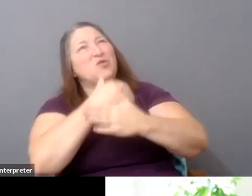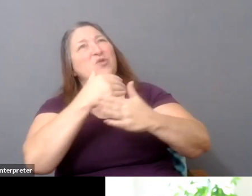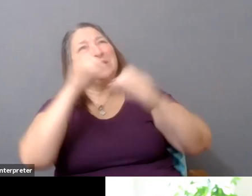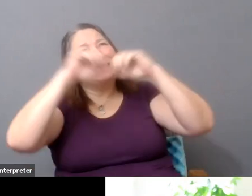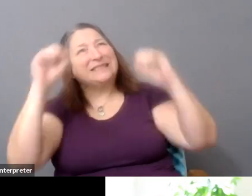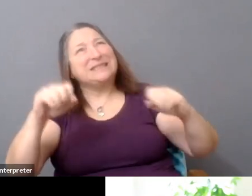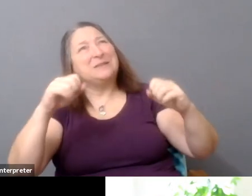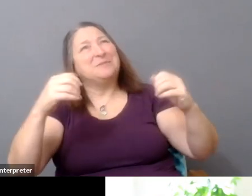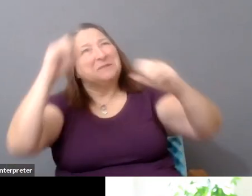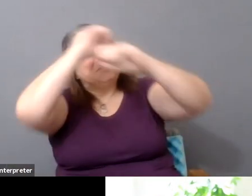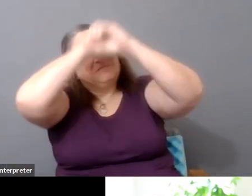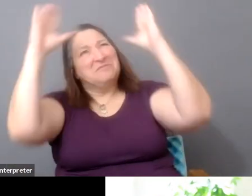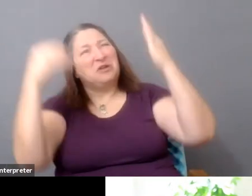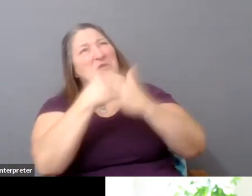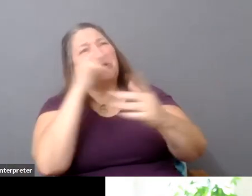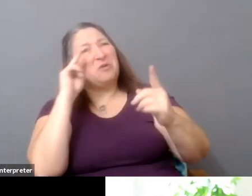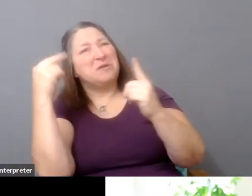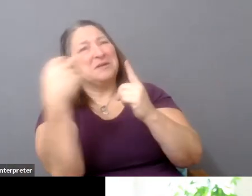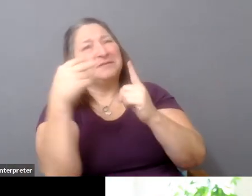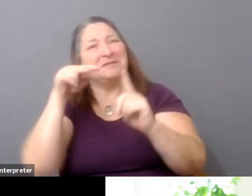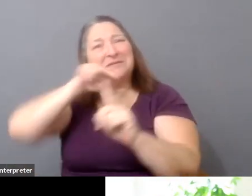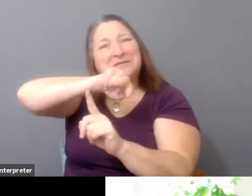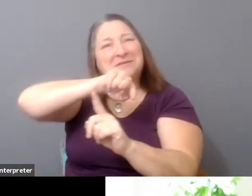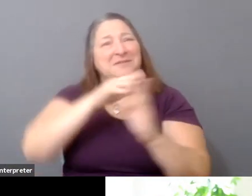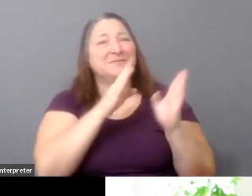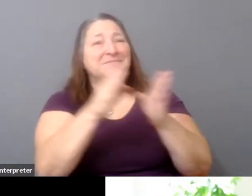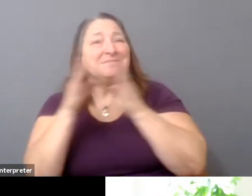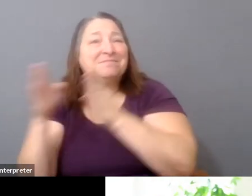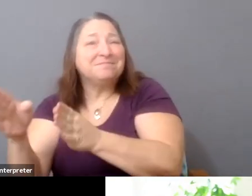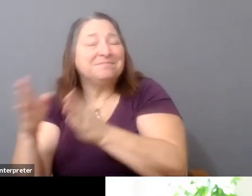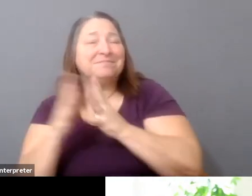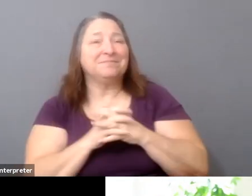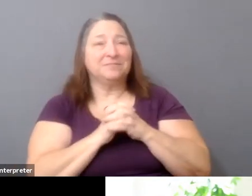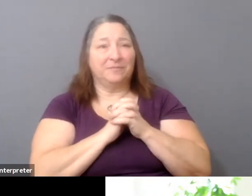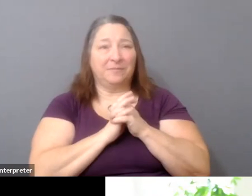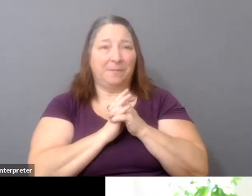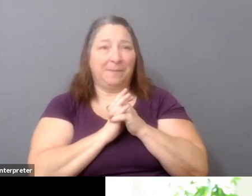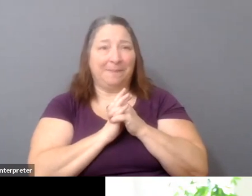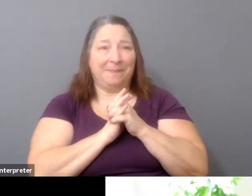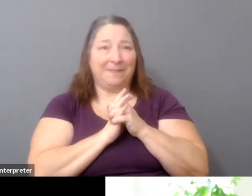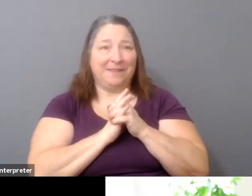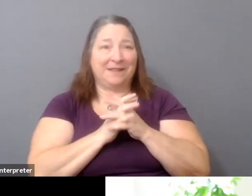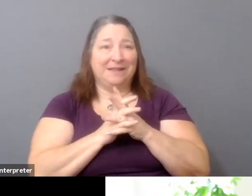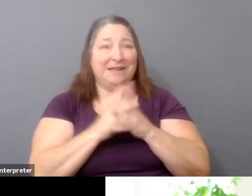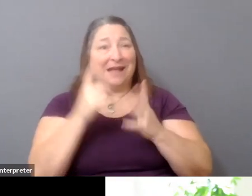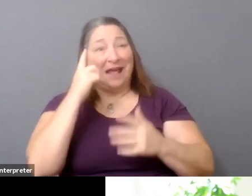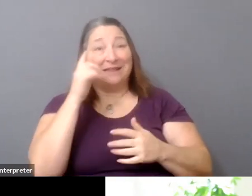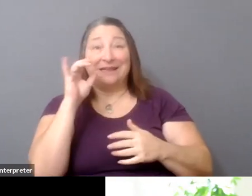of ties into basically I think this growing inequality that we have.